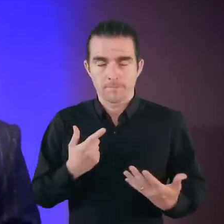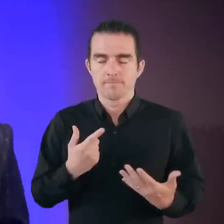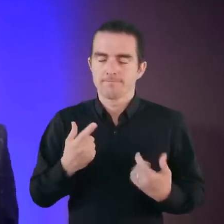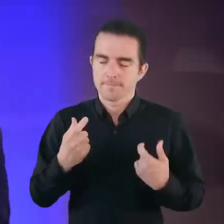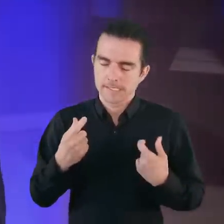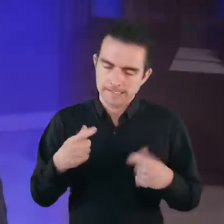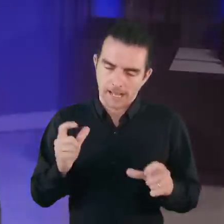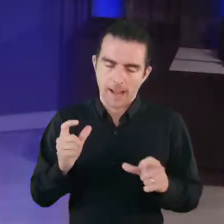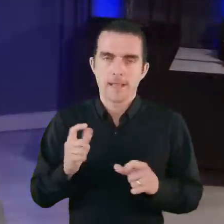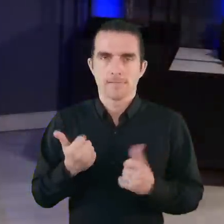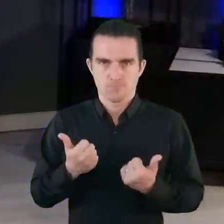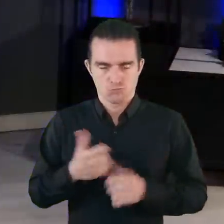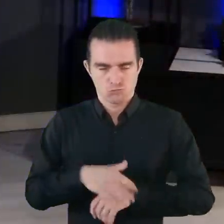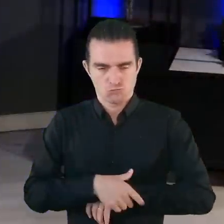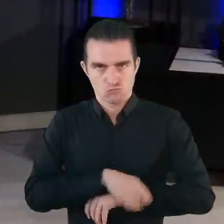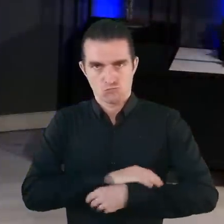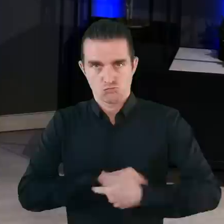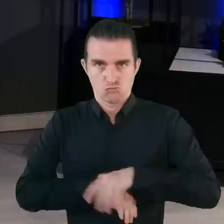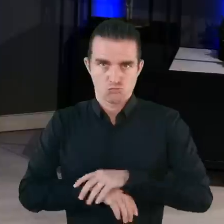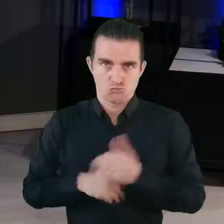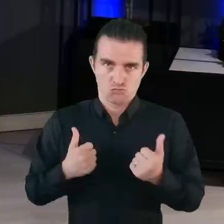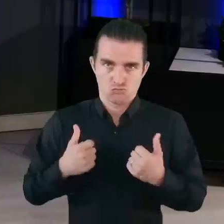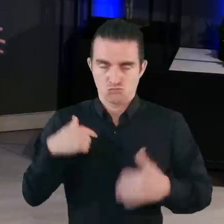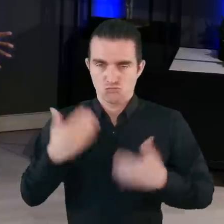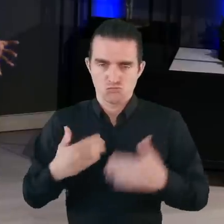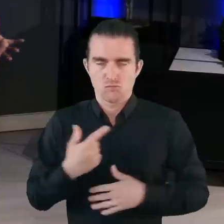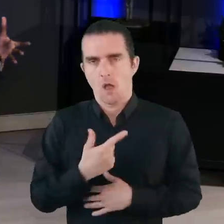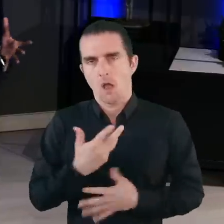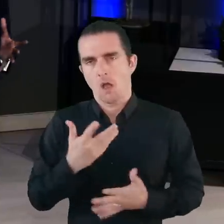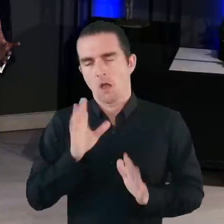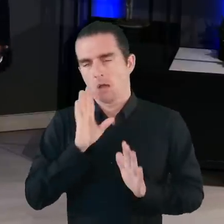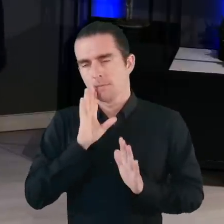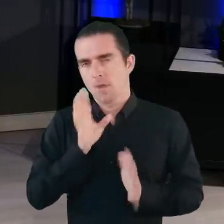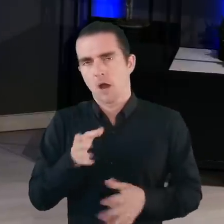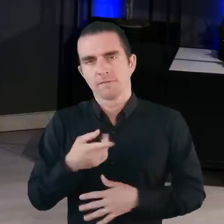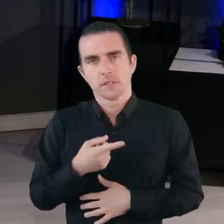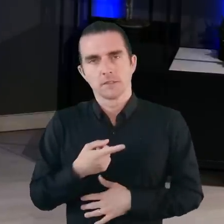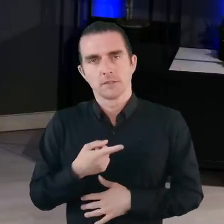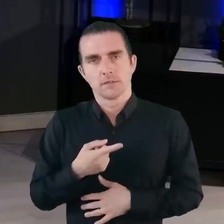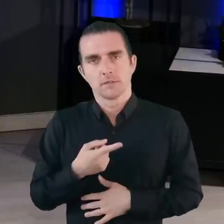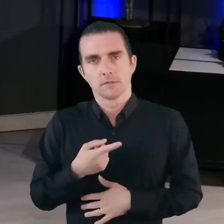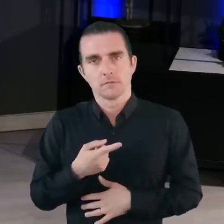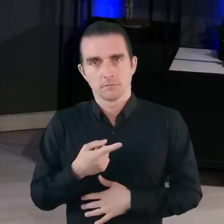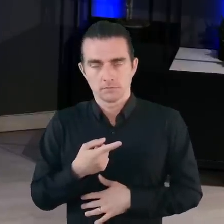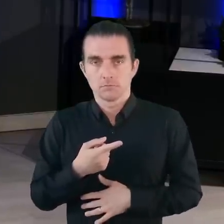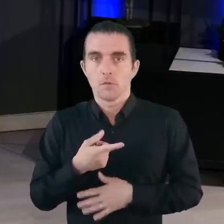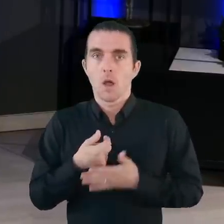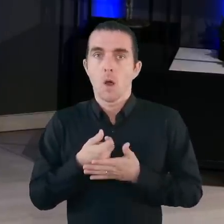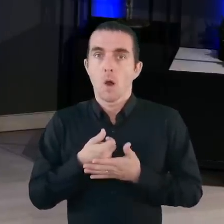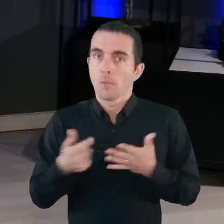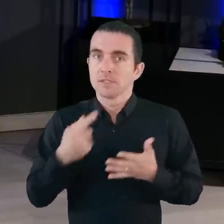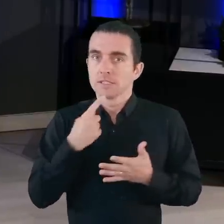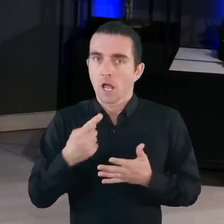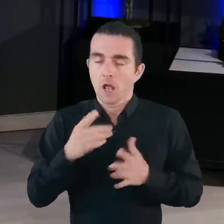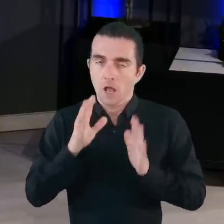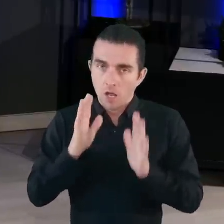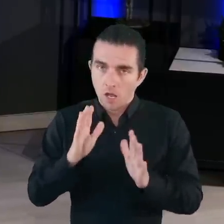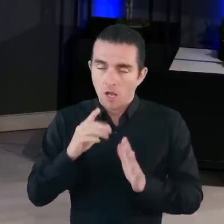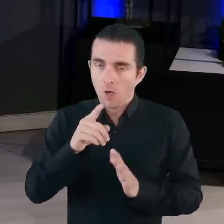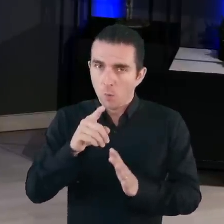But she embraced it. And that was the thing about Gifts, she was wonderful. She was amazing. She would always say to me: